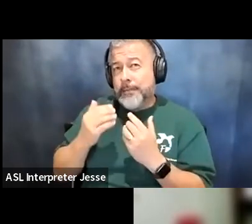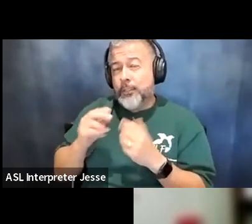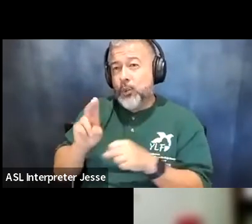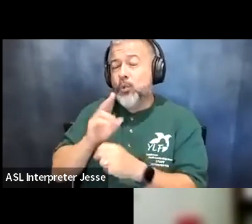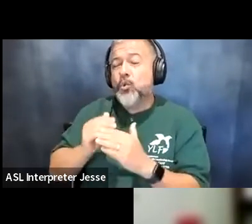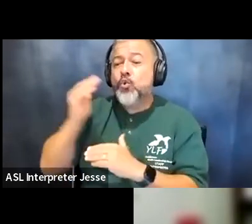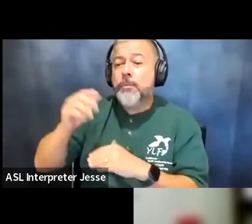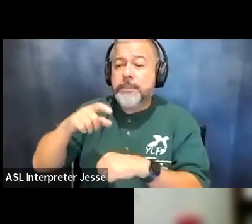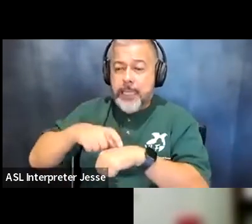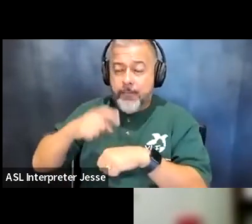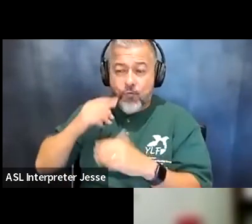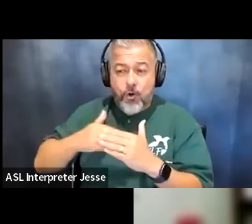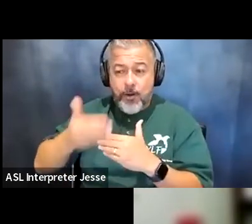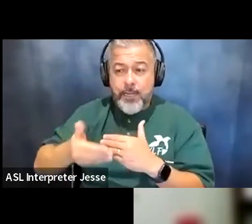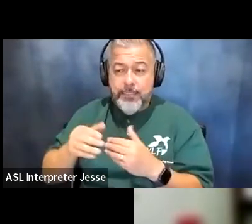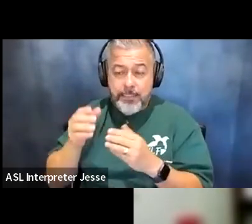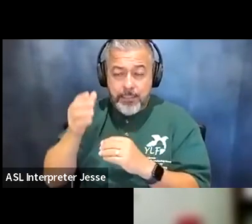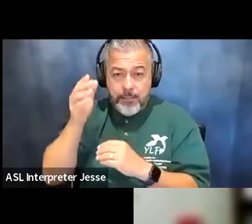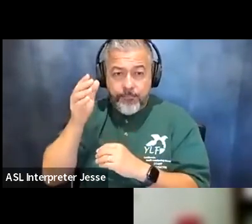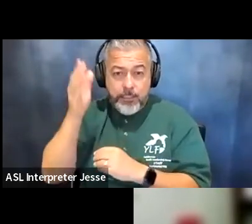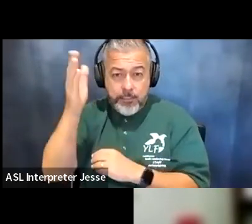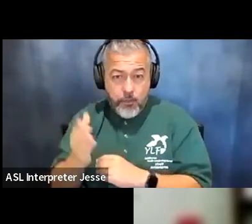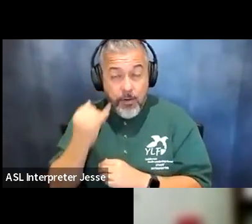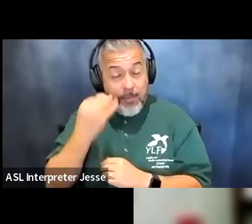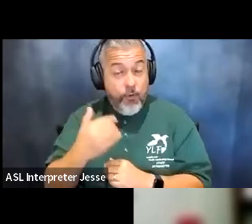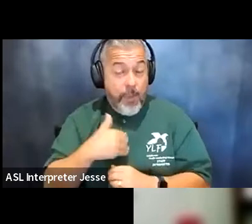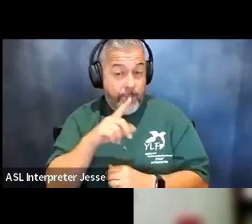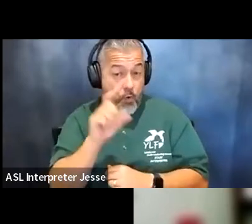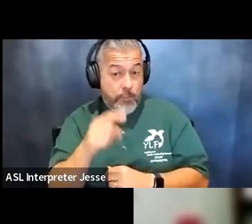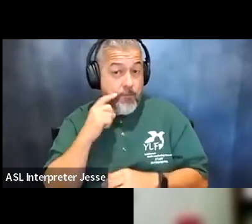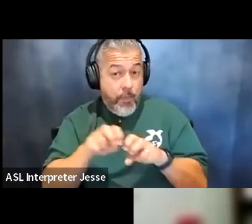so if you have a question for the panel if you'd like to put it in the chat panel members if you